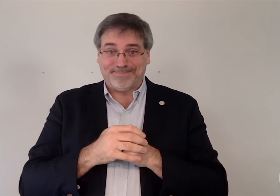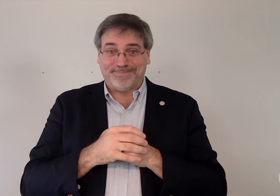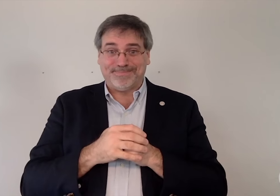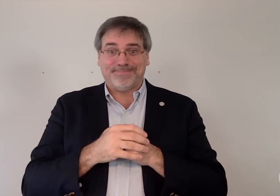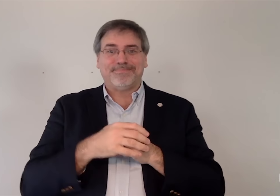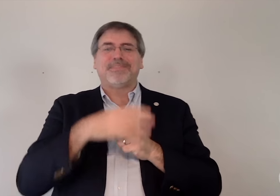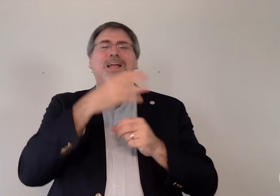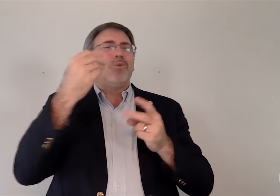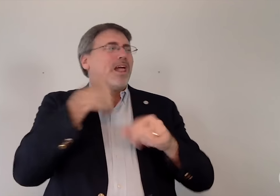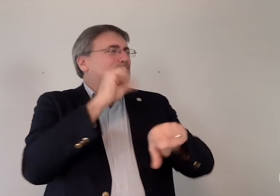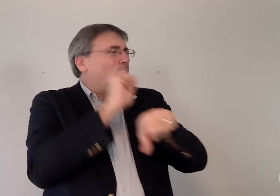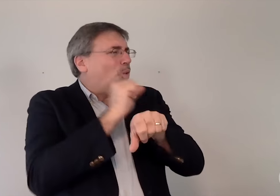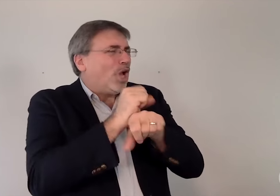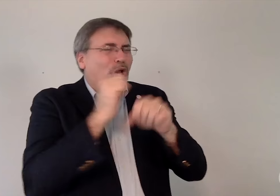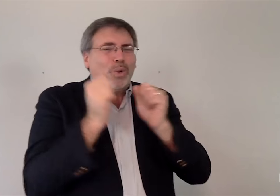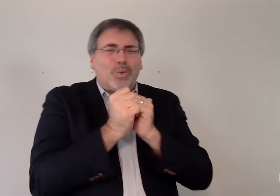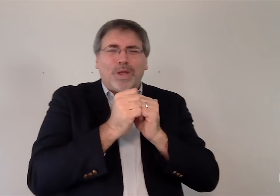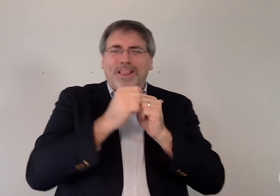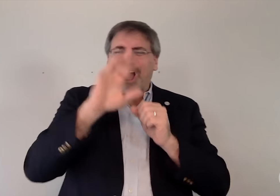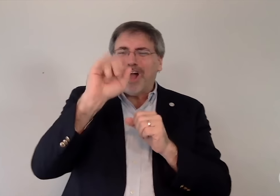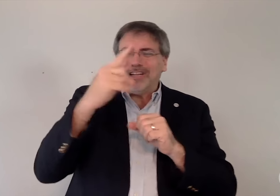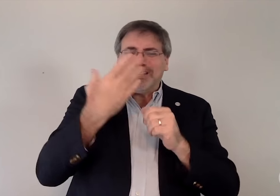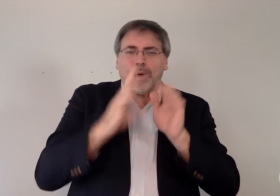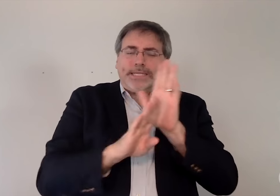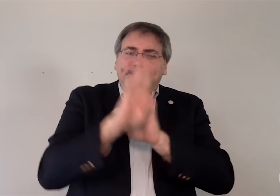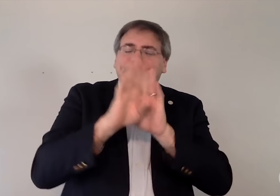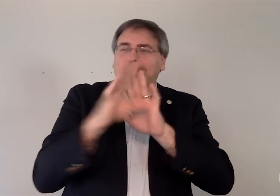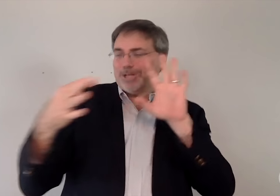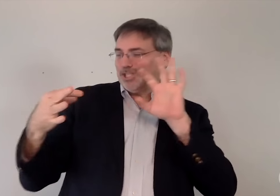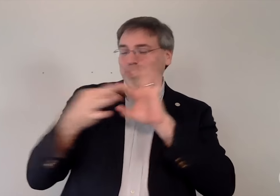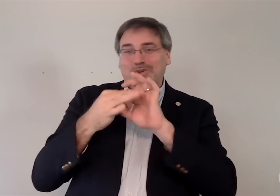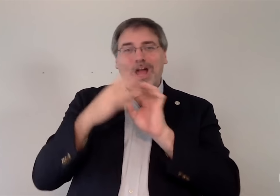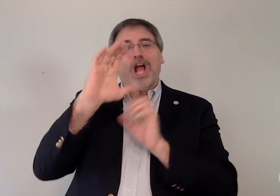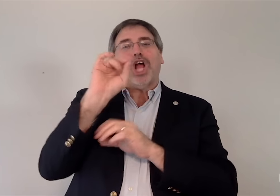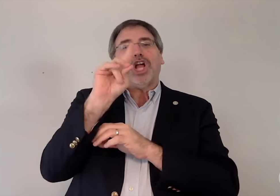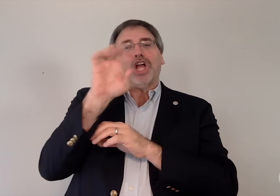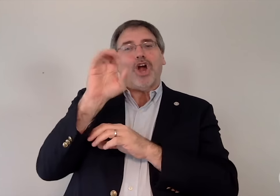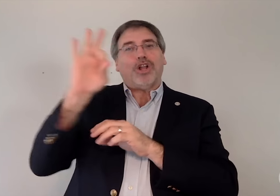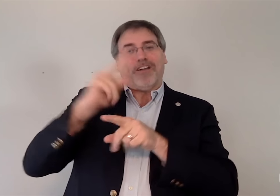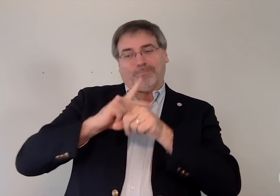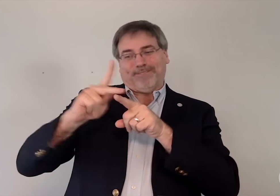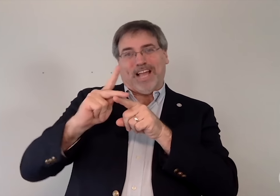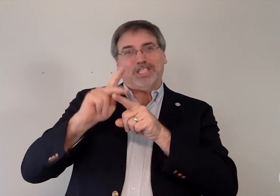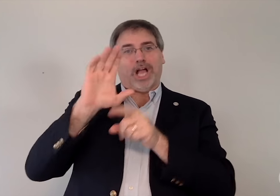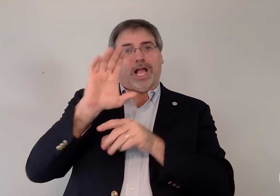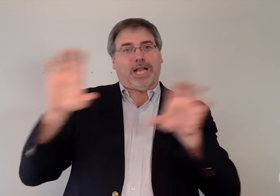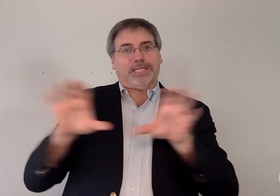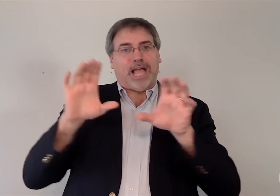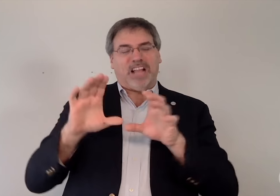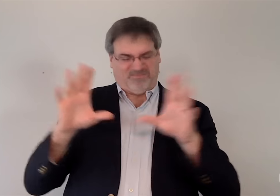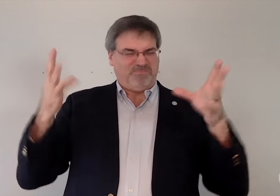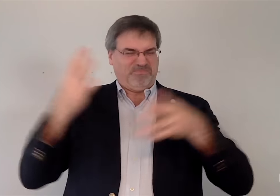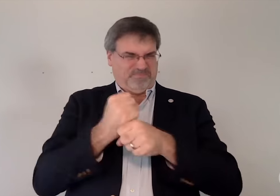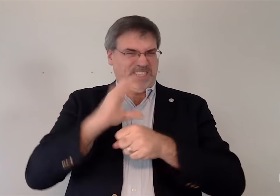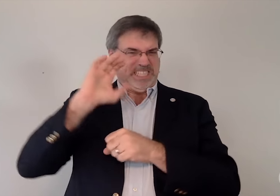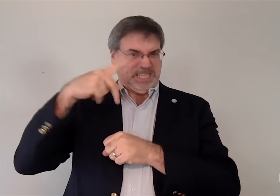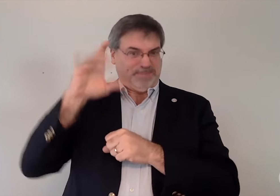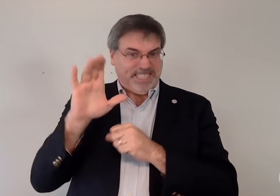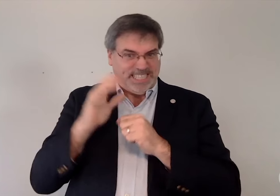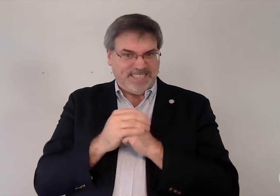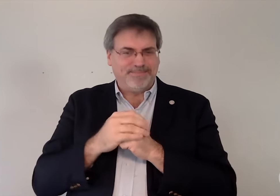worked with RID to develop a joint Code of Professional Conduct